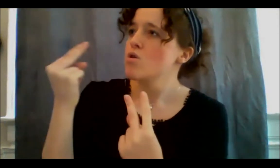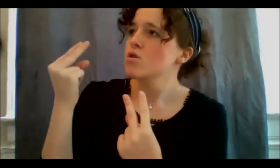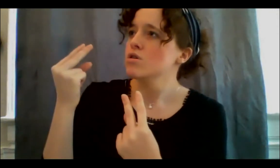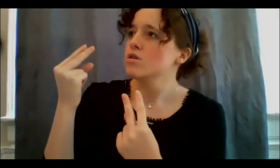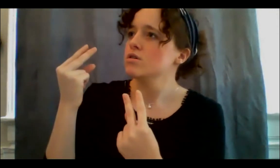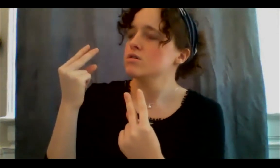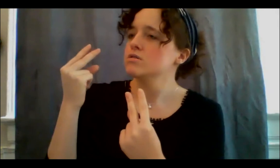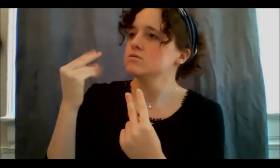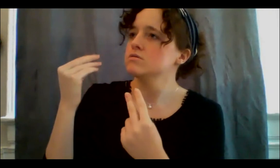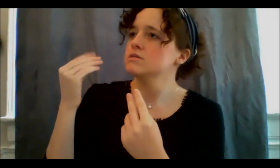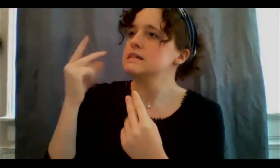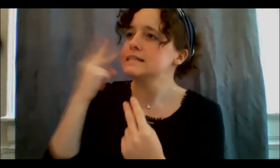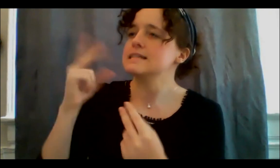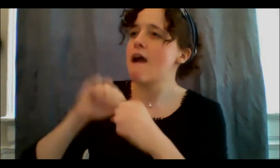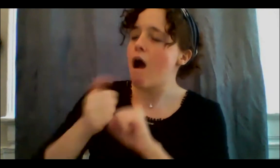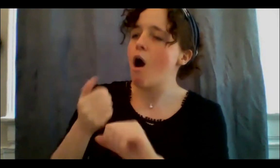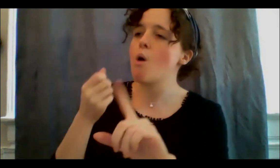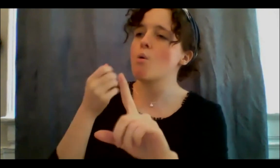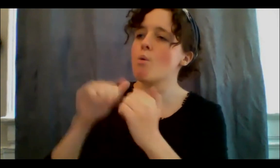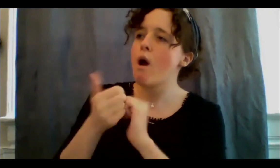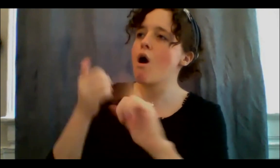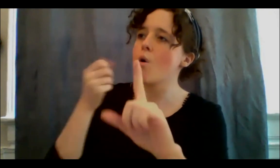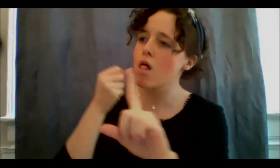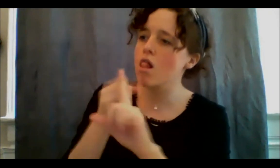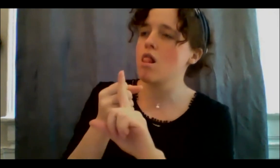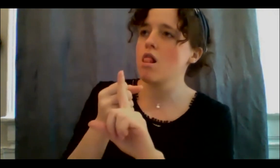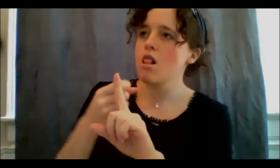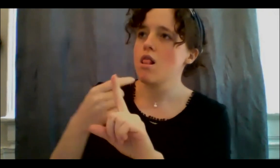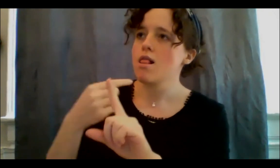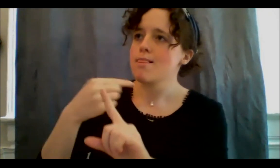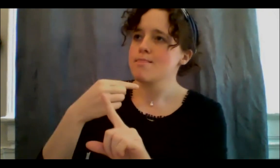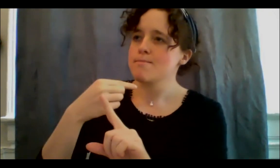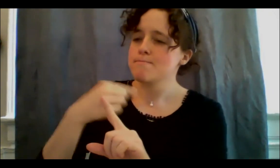continued incarceration, or your continued, in many cases,